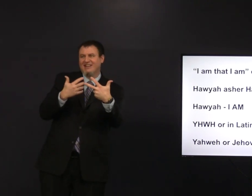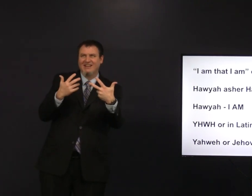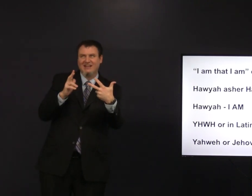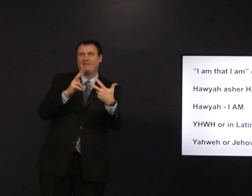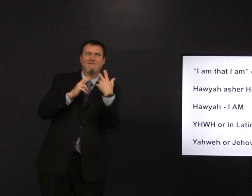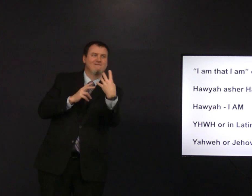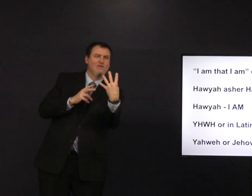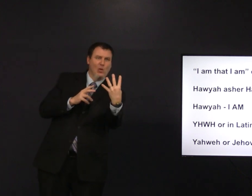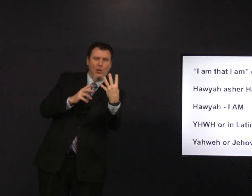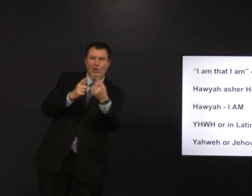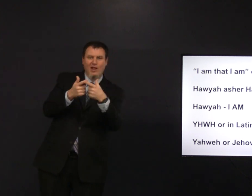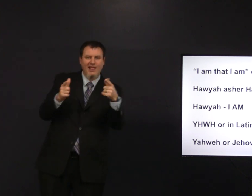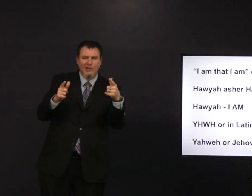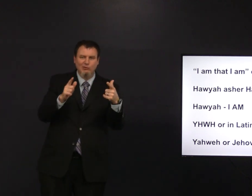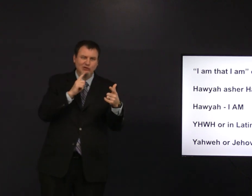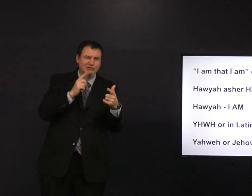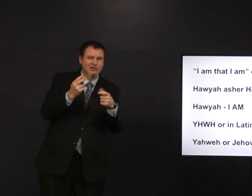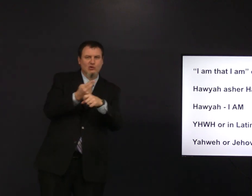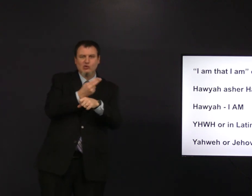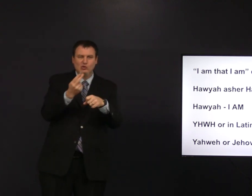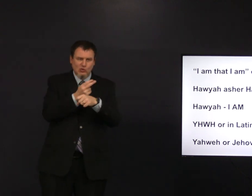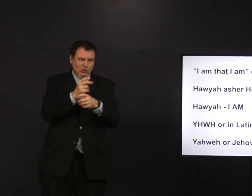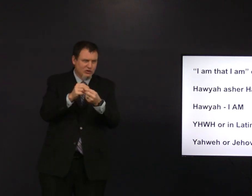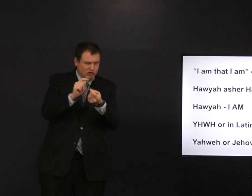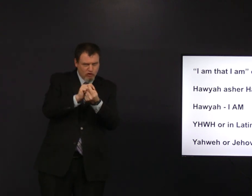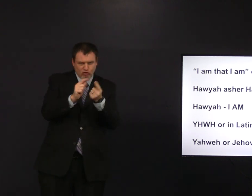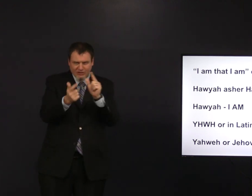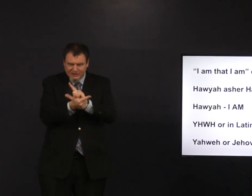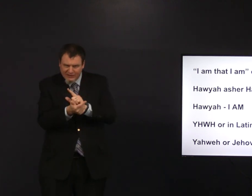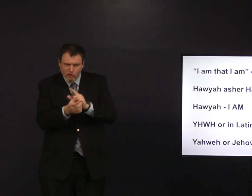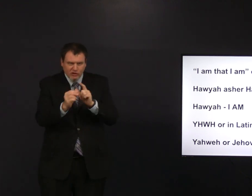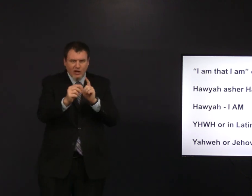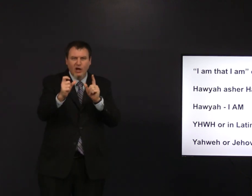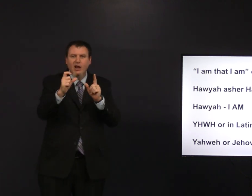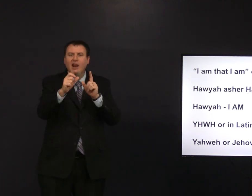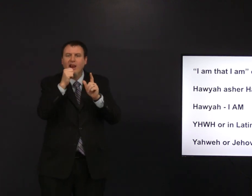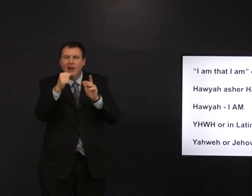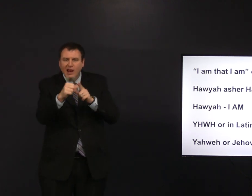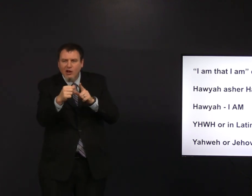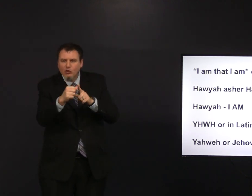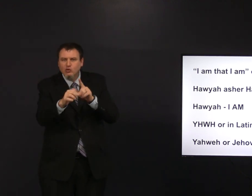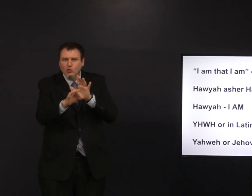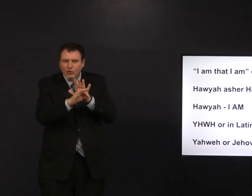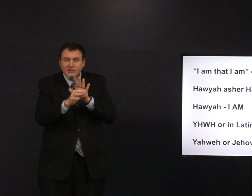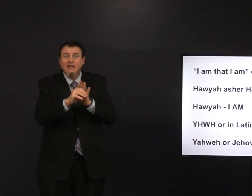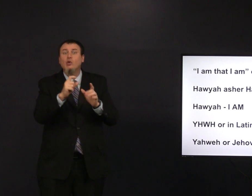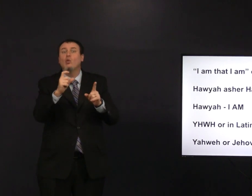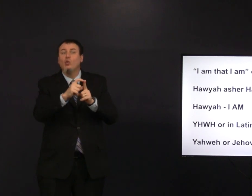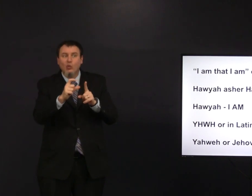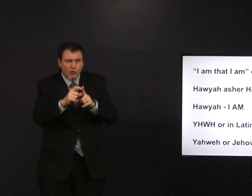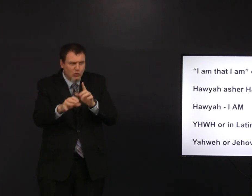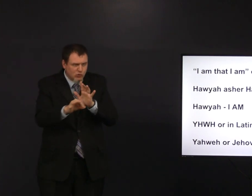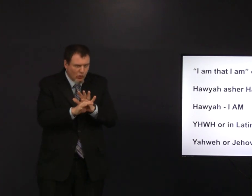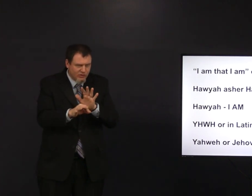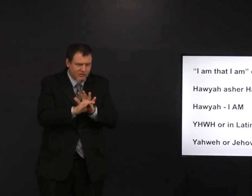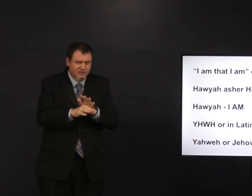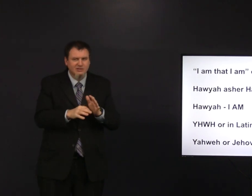really there are three or four languages that use this transliteration